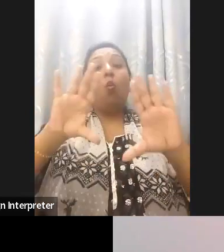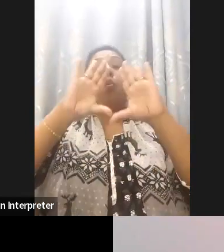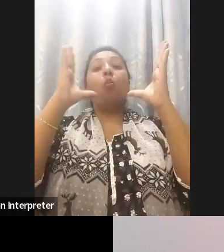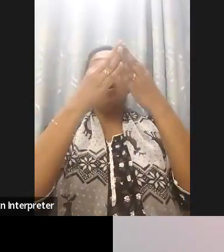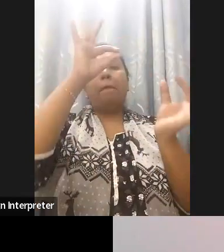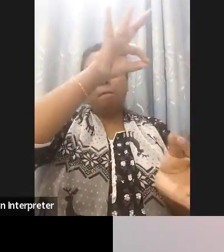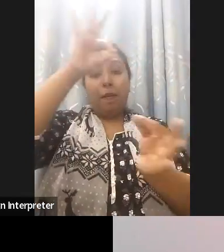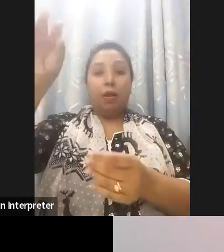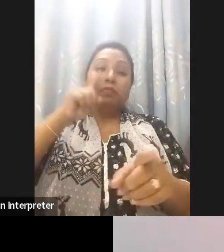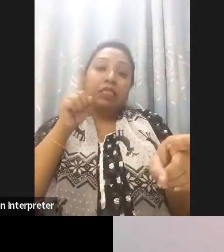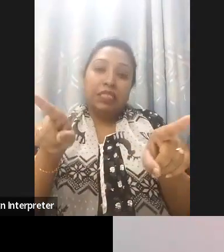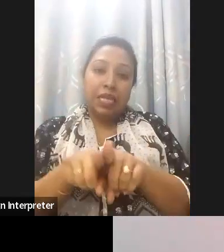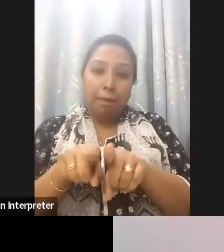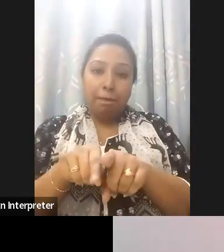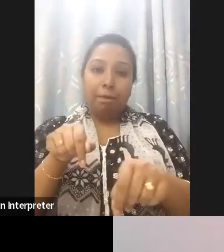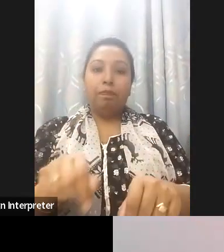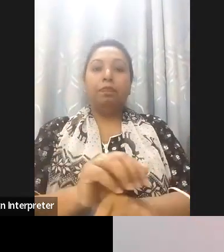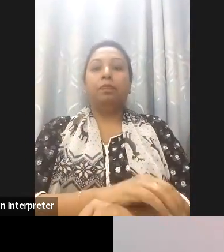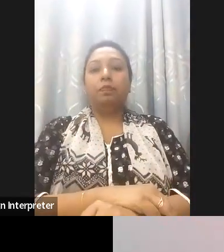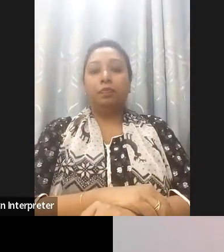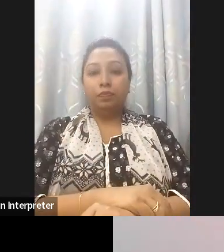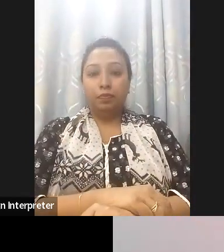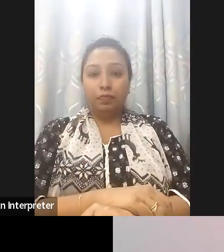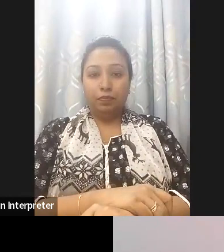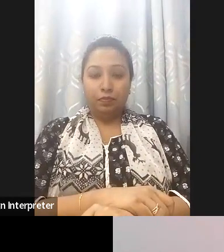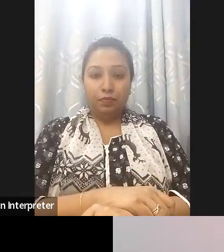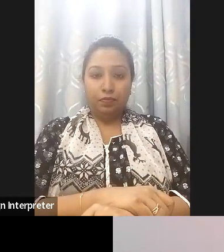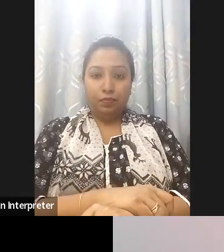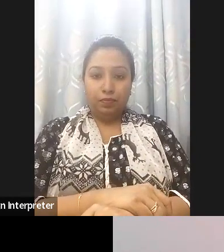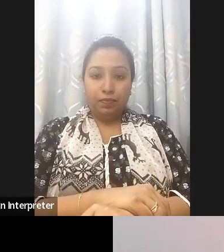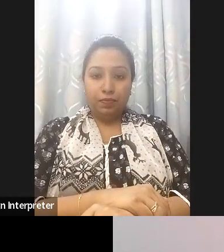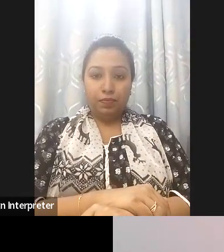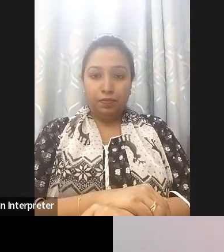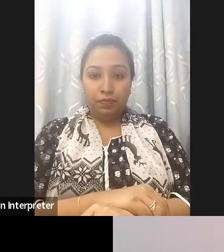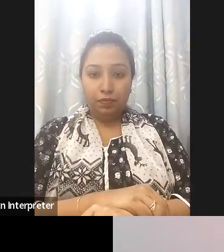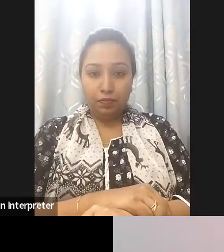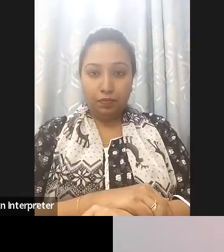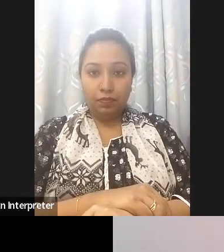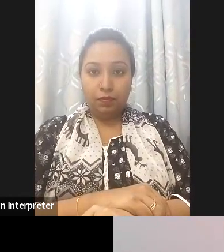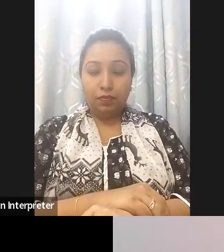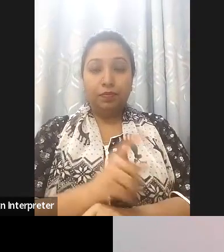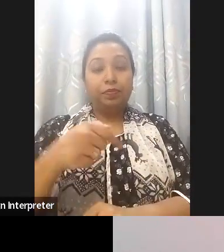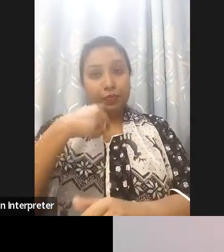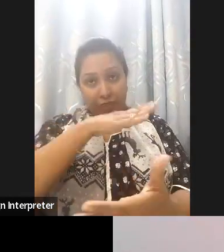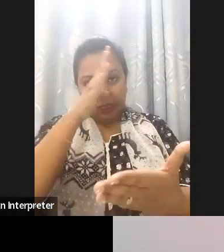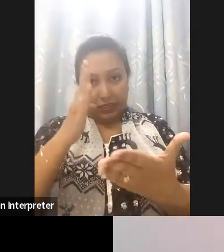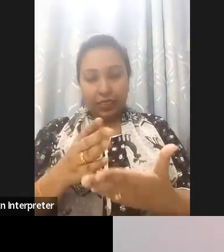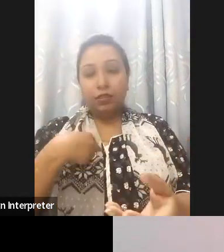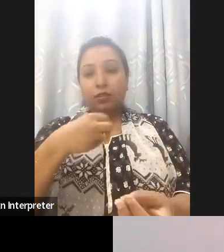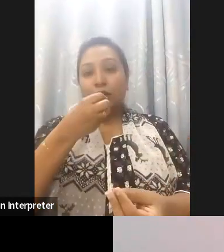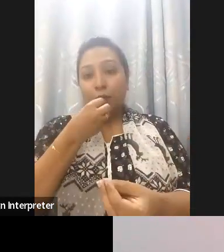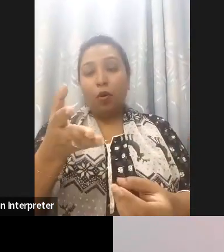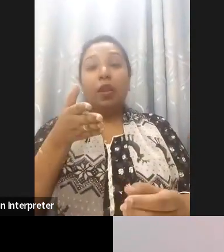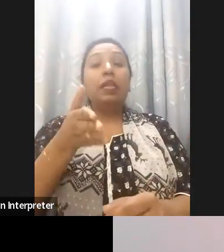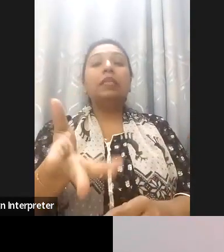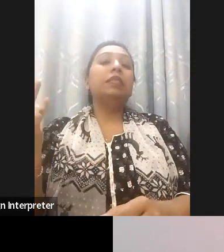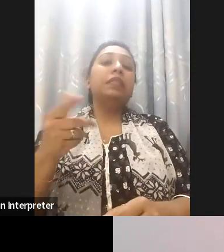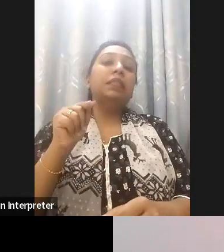digital accessibility. And last but not least, they are at the country, I mean there there is